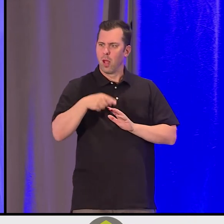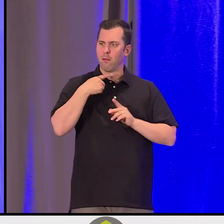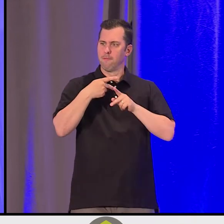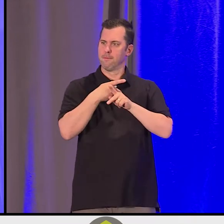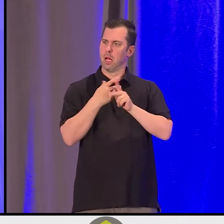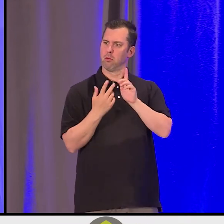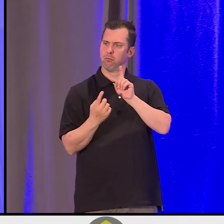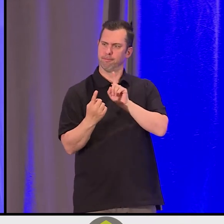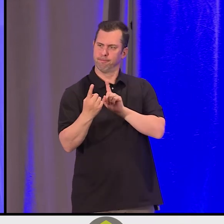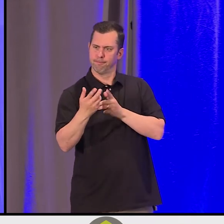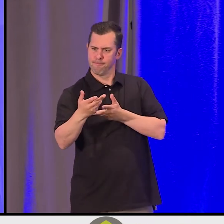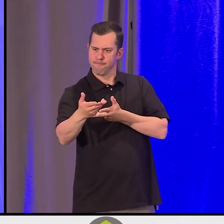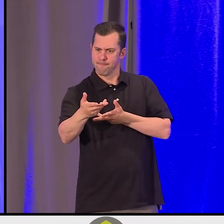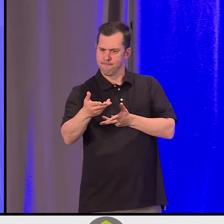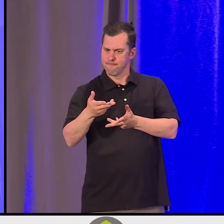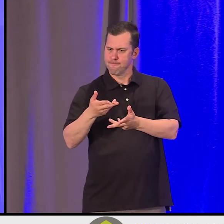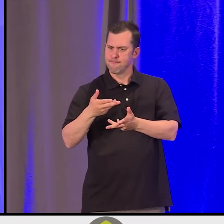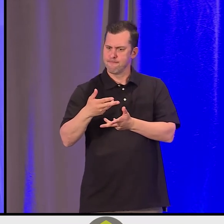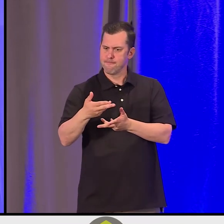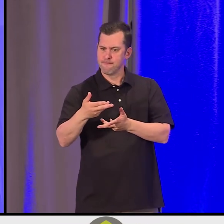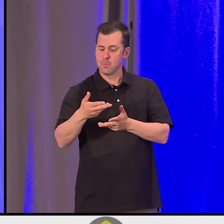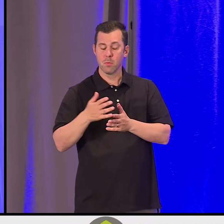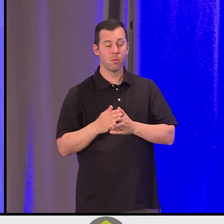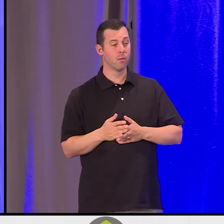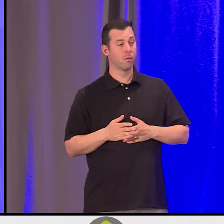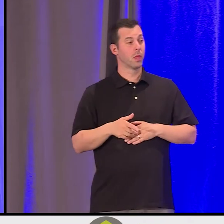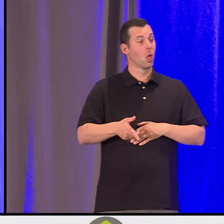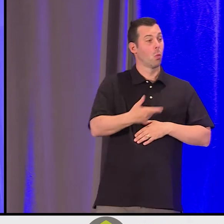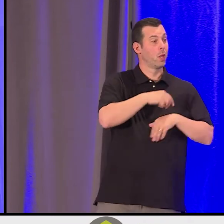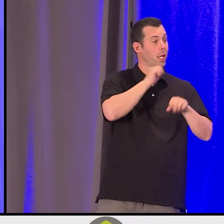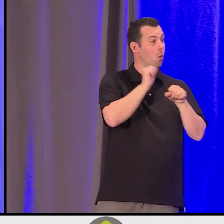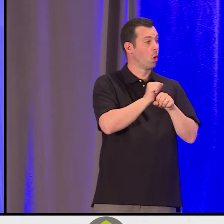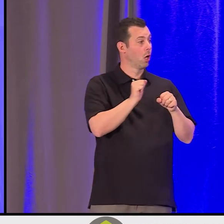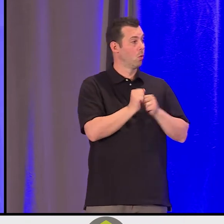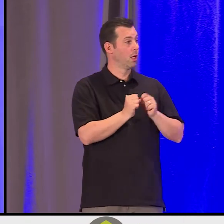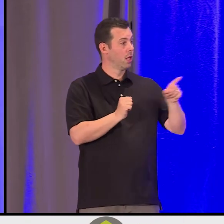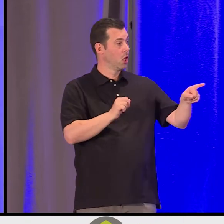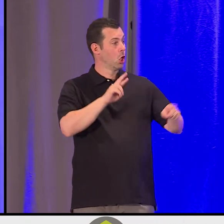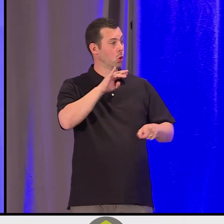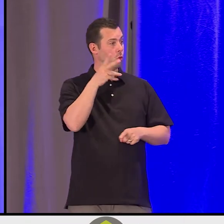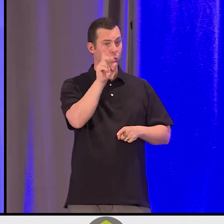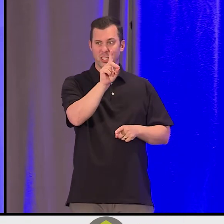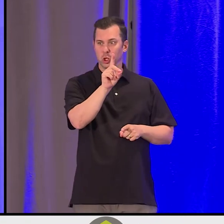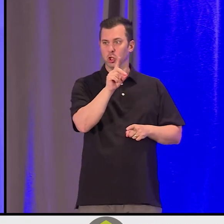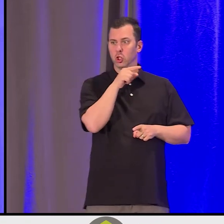And in our work with Richard here to be a lightning for my thinking about stories,